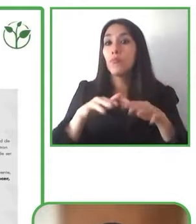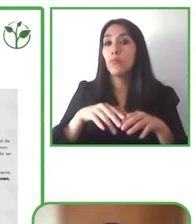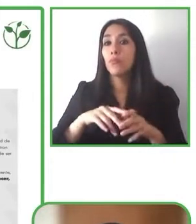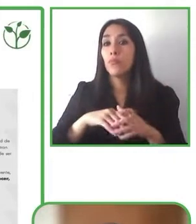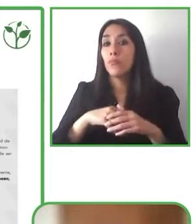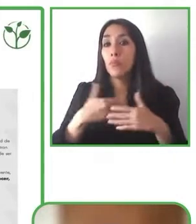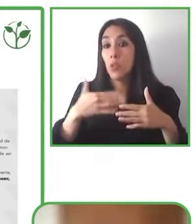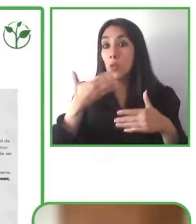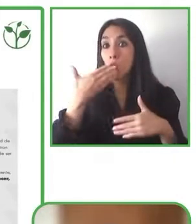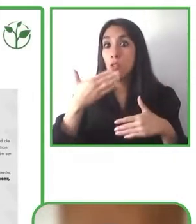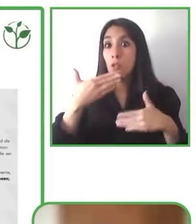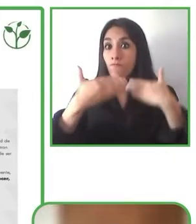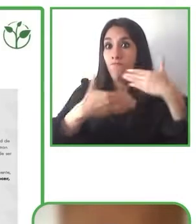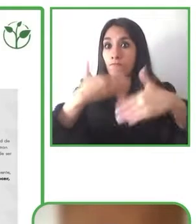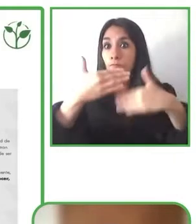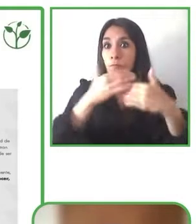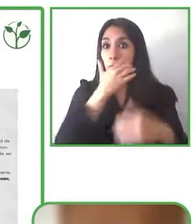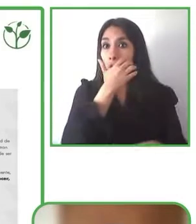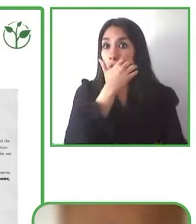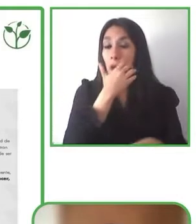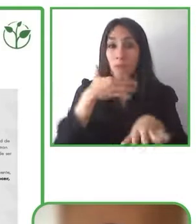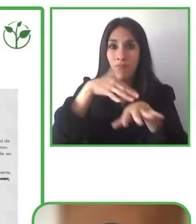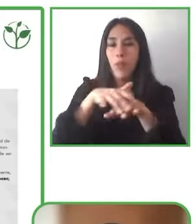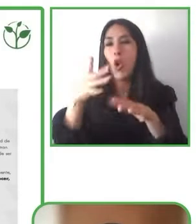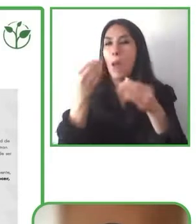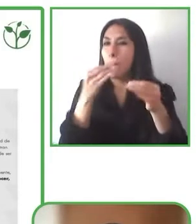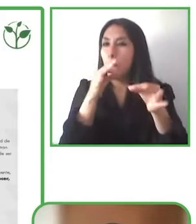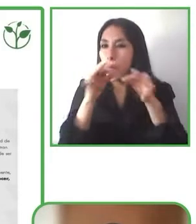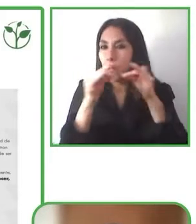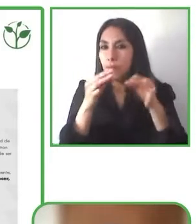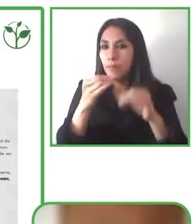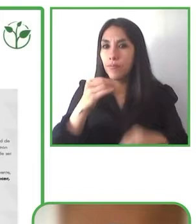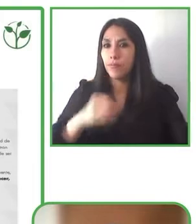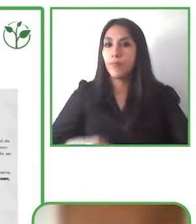are talking about integrality, we are talking about 360 degrees this in a like an if we